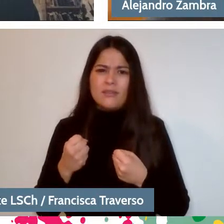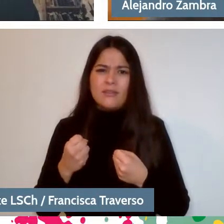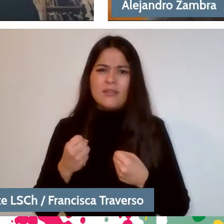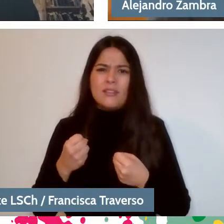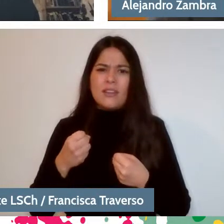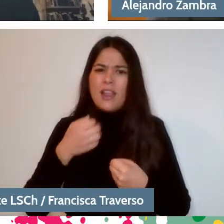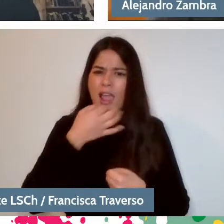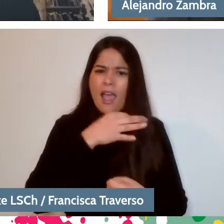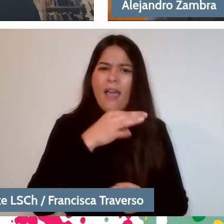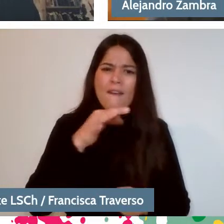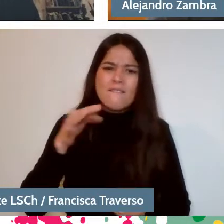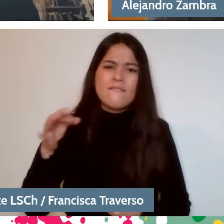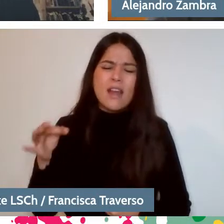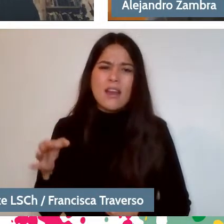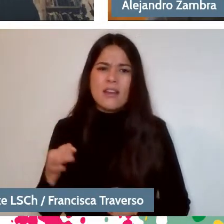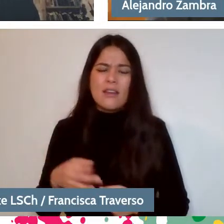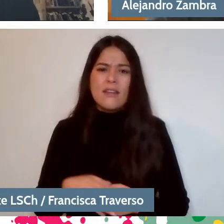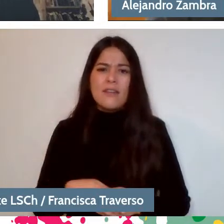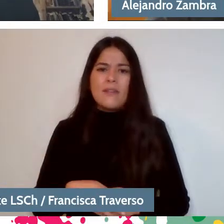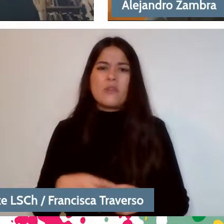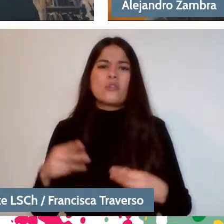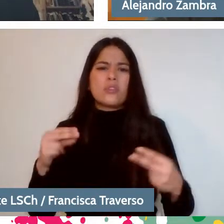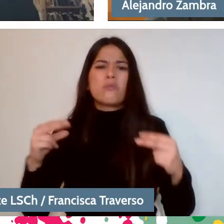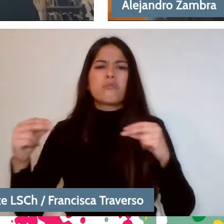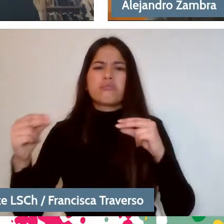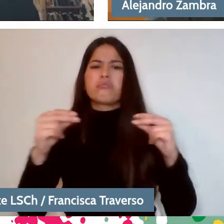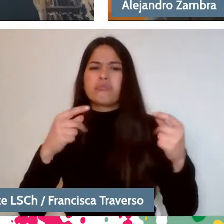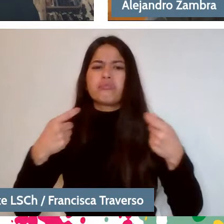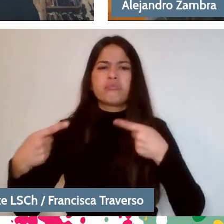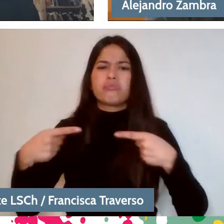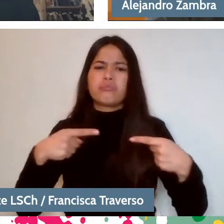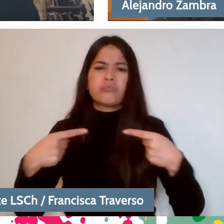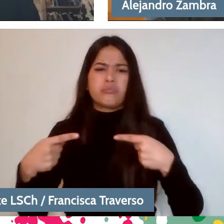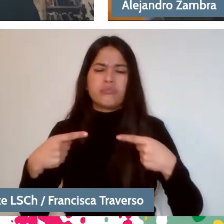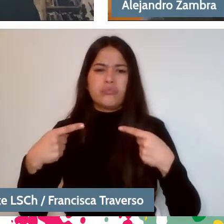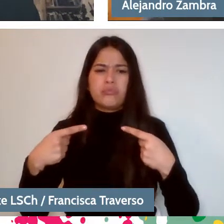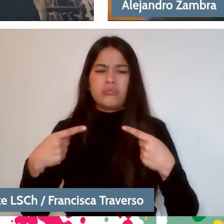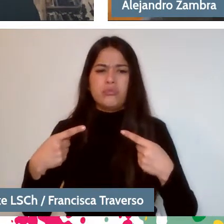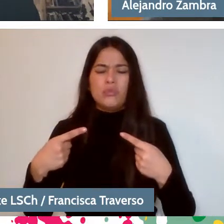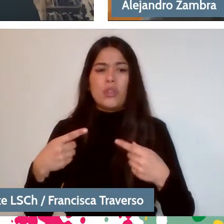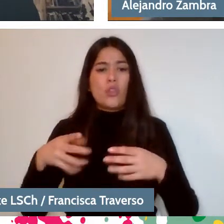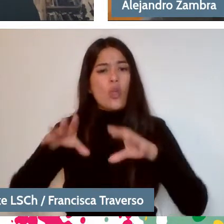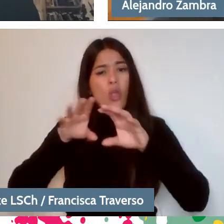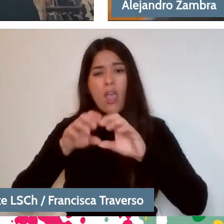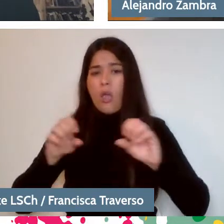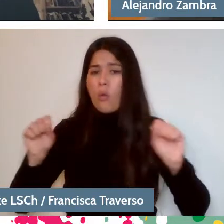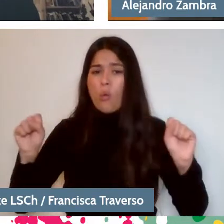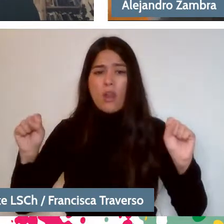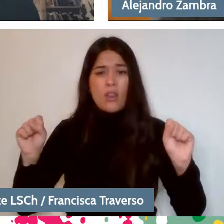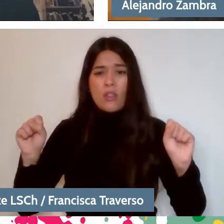So, of course, we have discussed a lot. We all agree that we are going to approve the text,